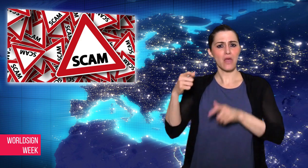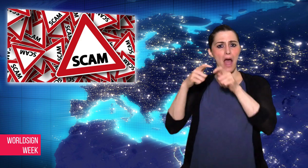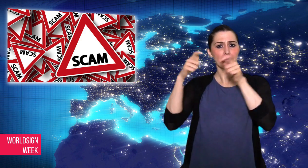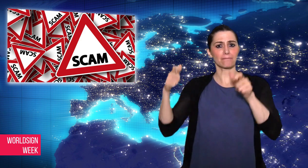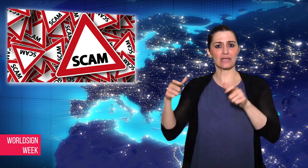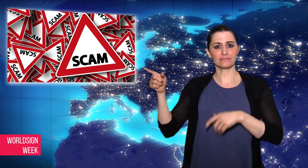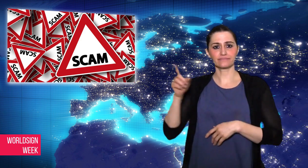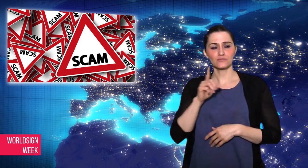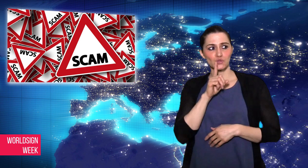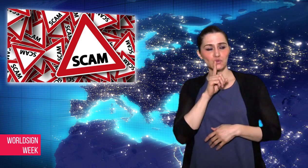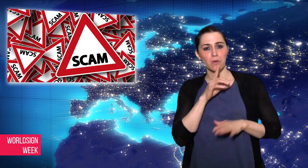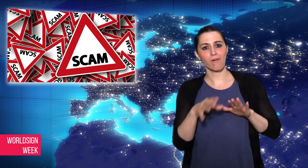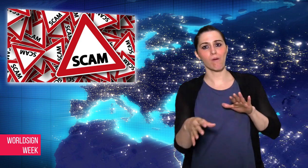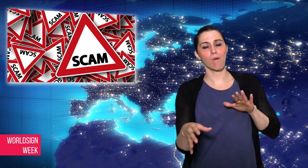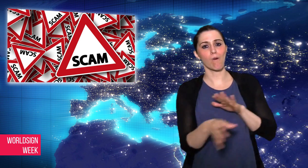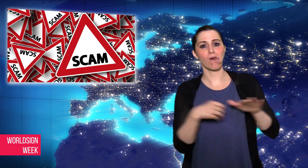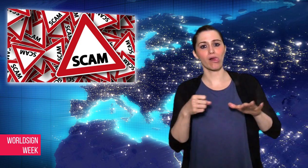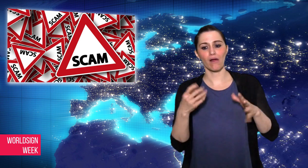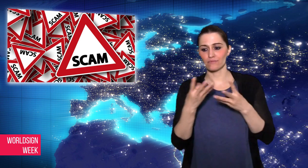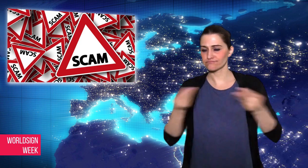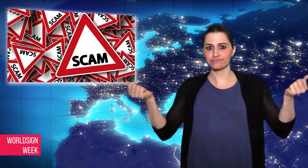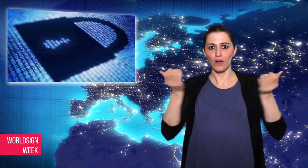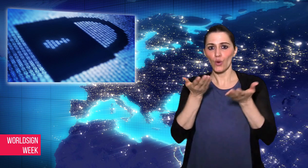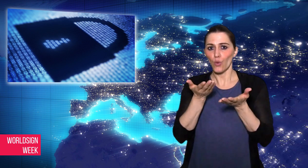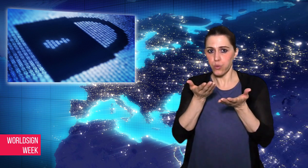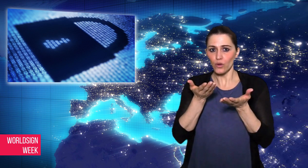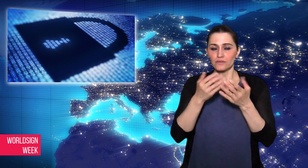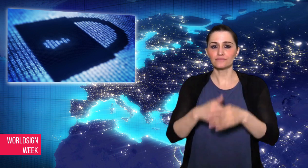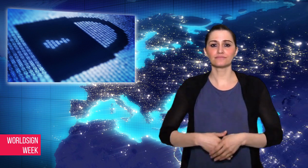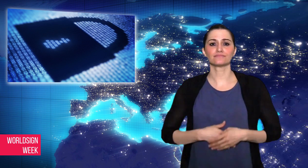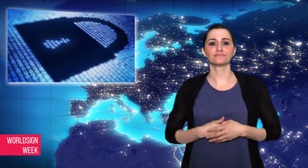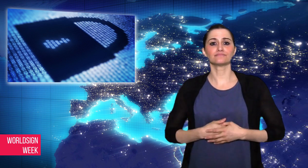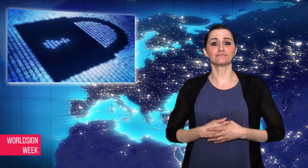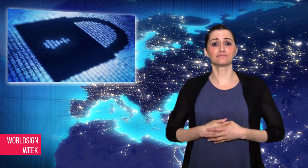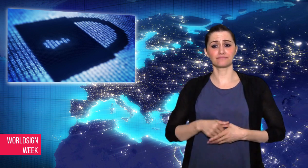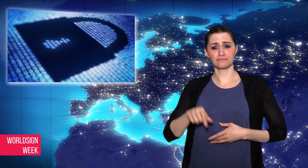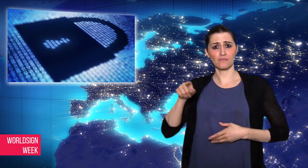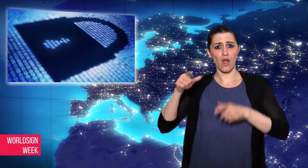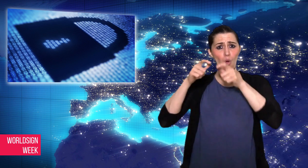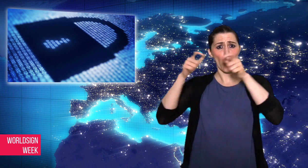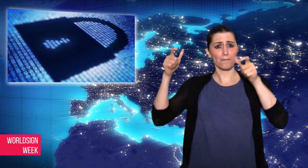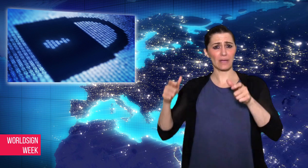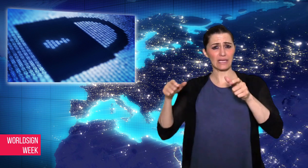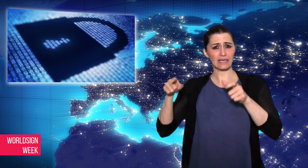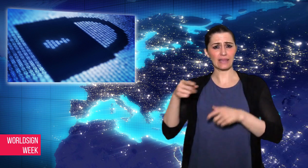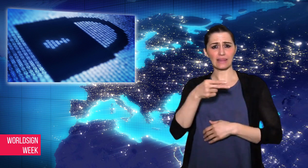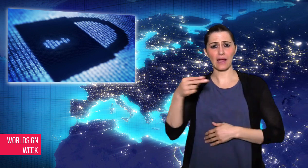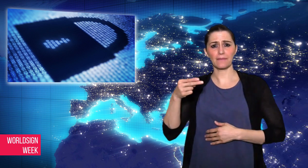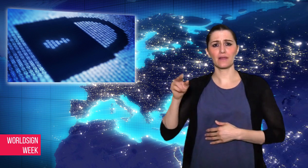Security. A hearing woman made friends